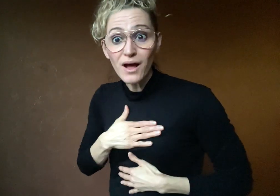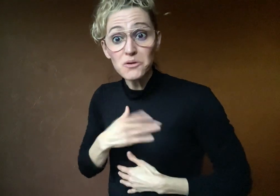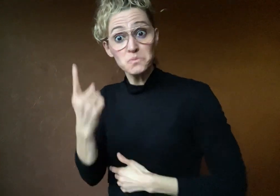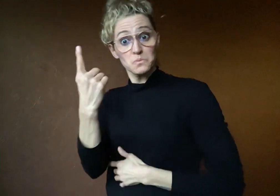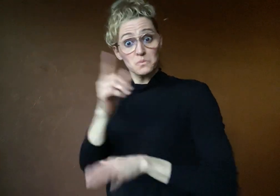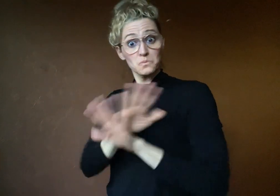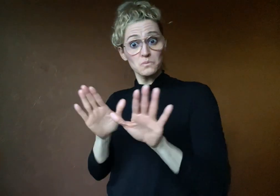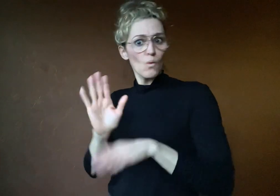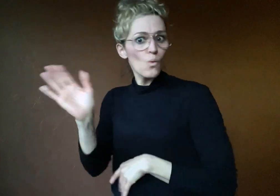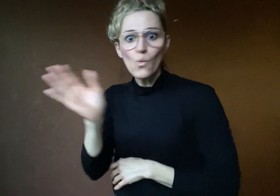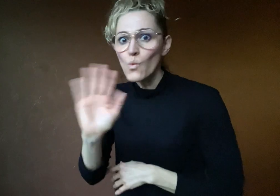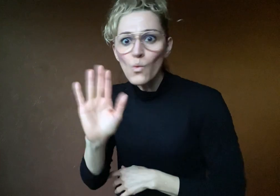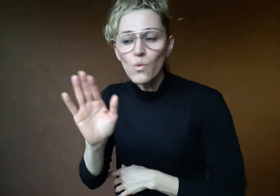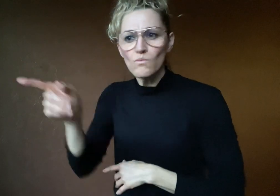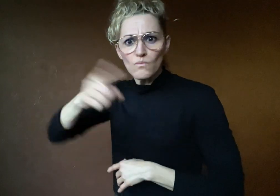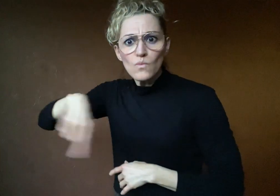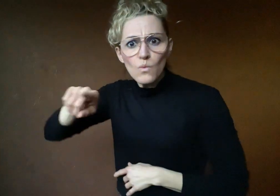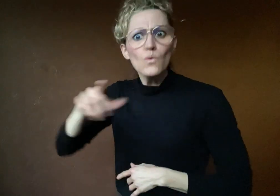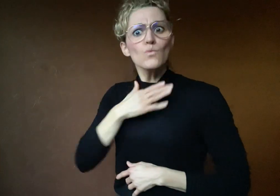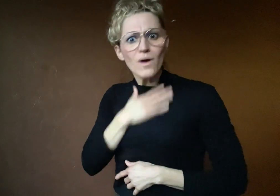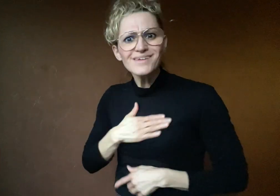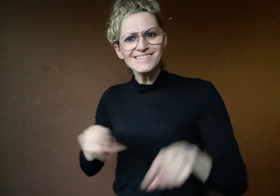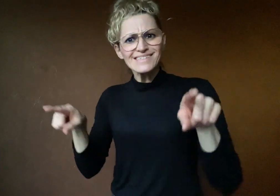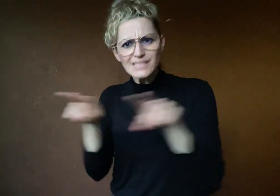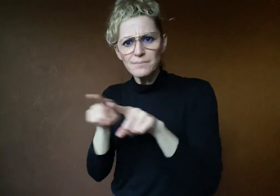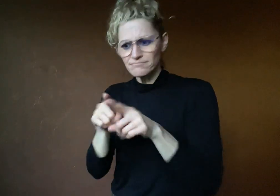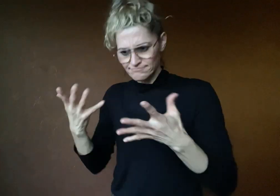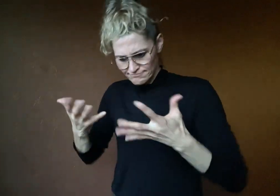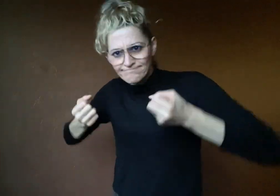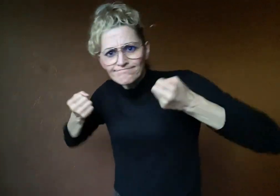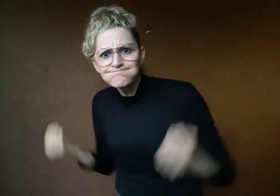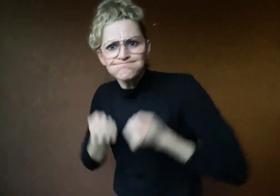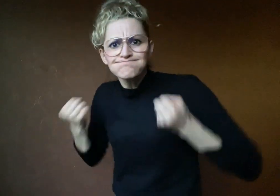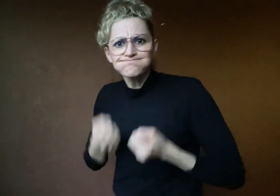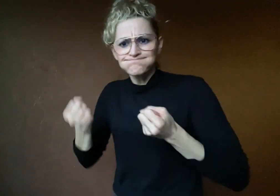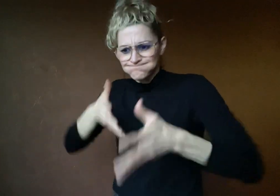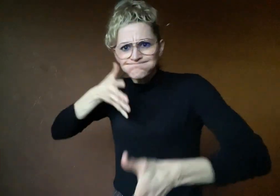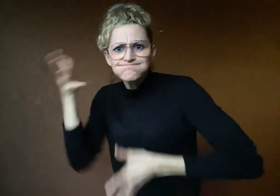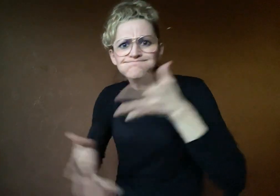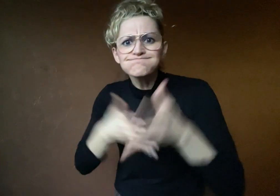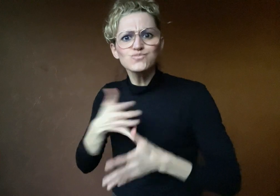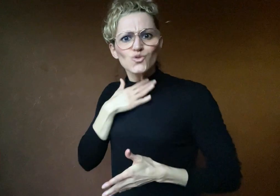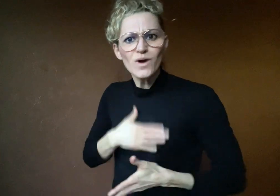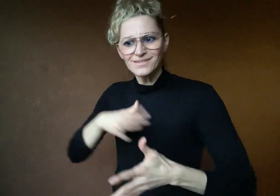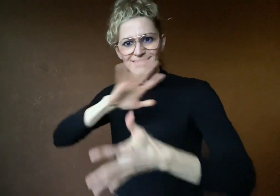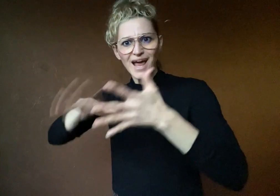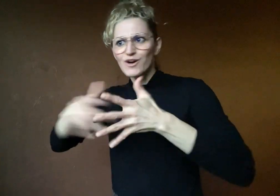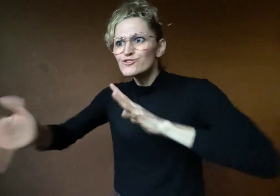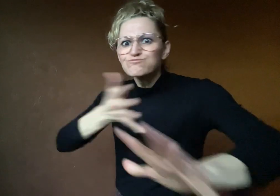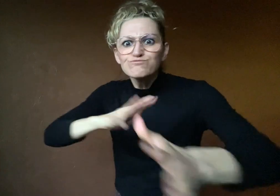but they also want to actively learn sign language thanks to Rose.